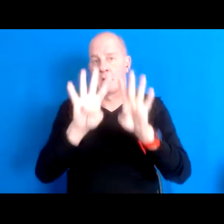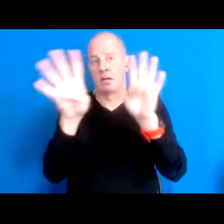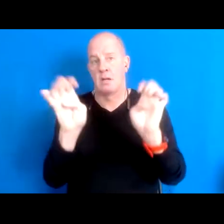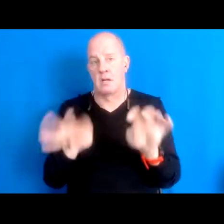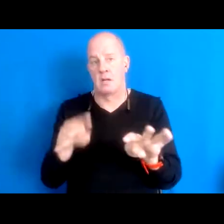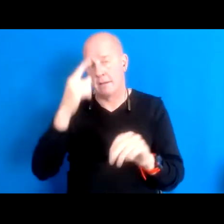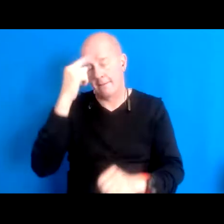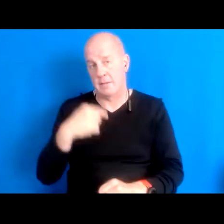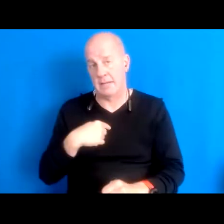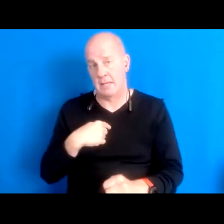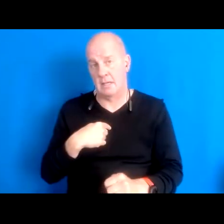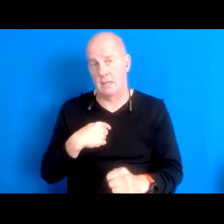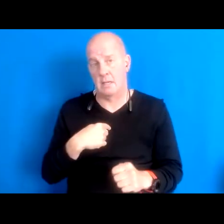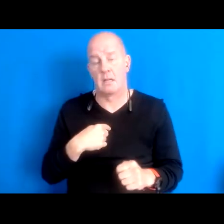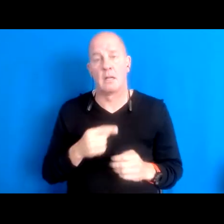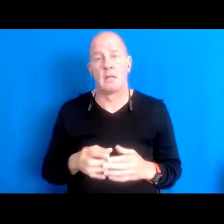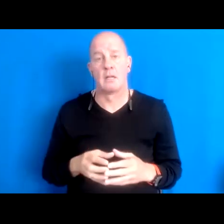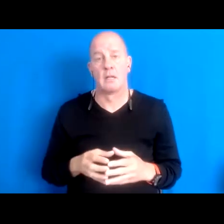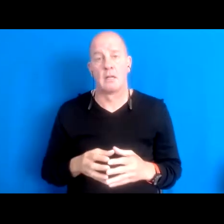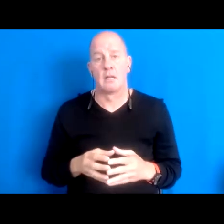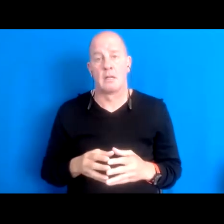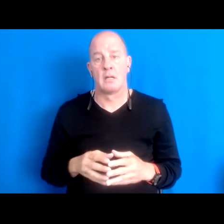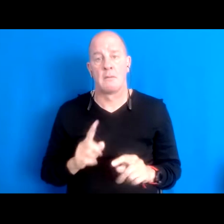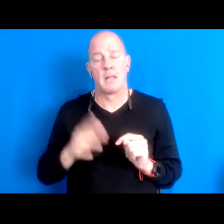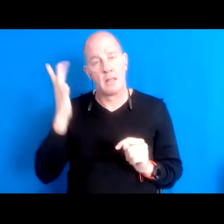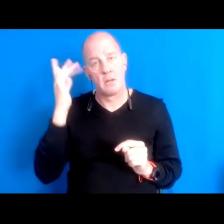But there's there's still, you know, that's why we want to build these these, these structures